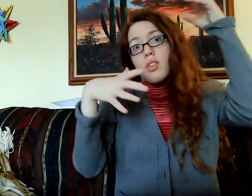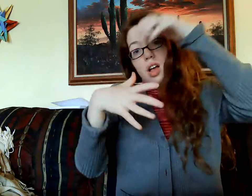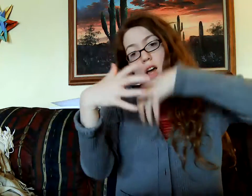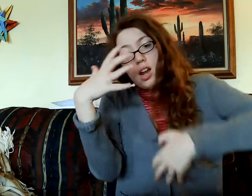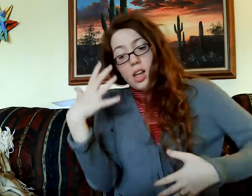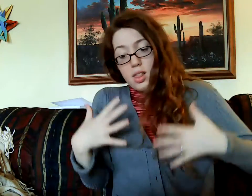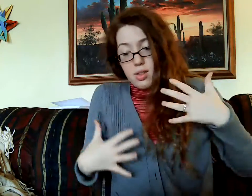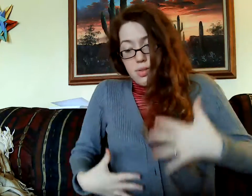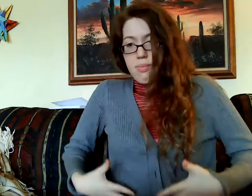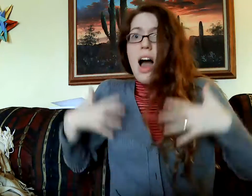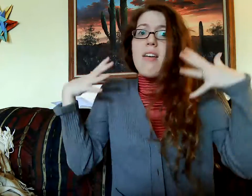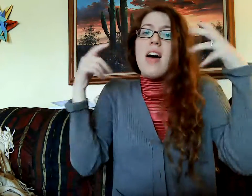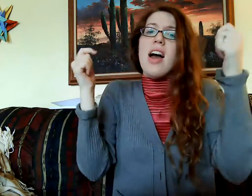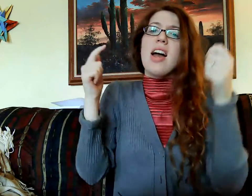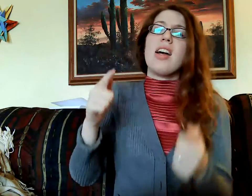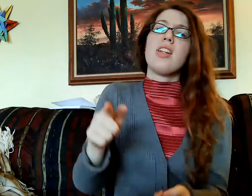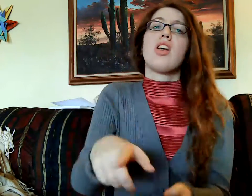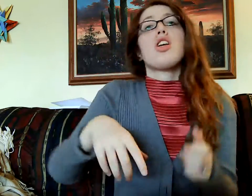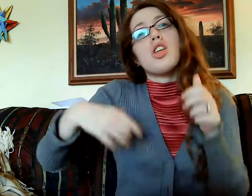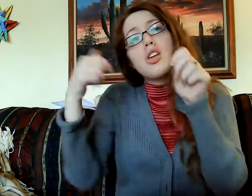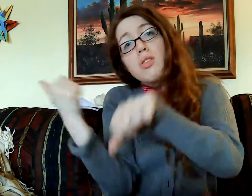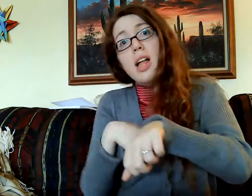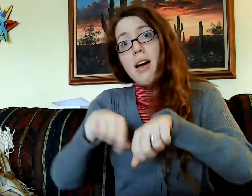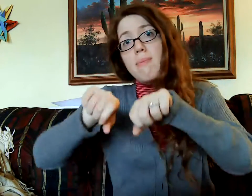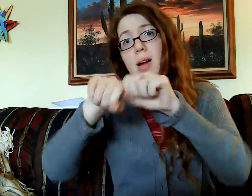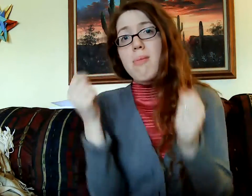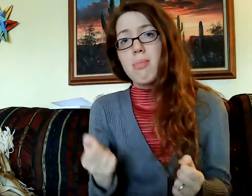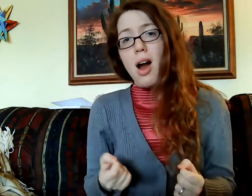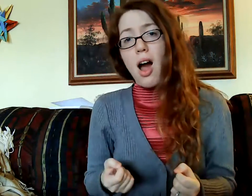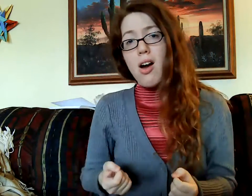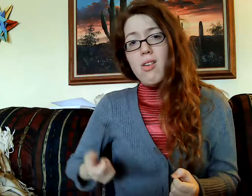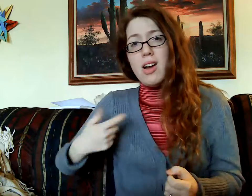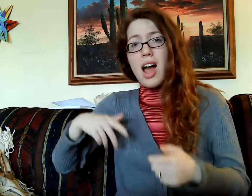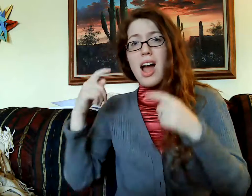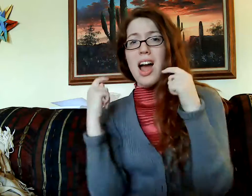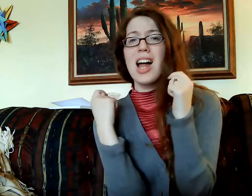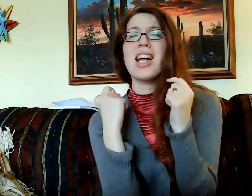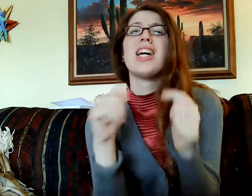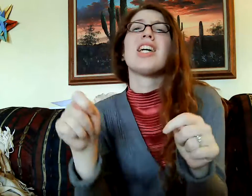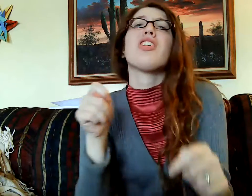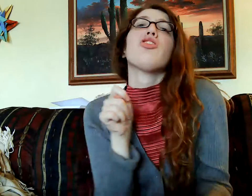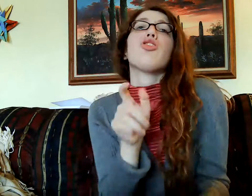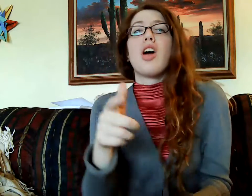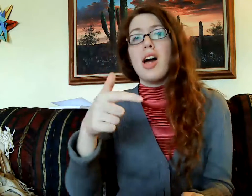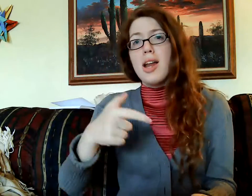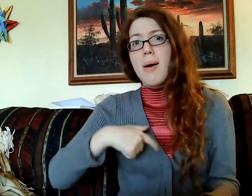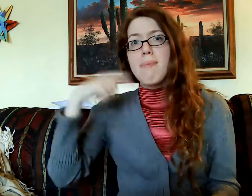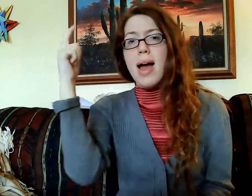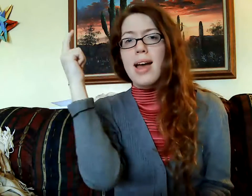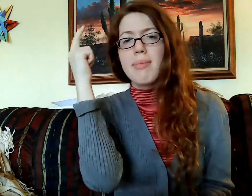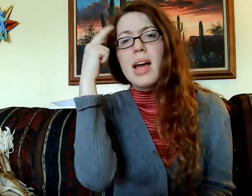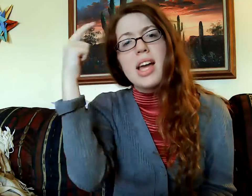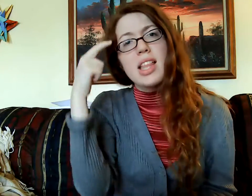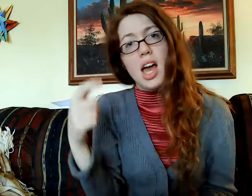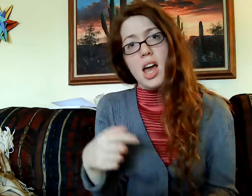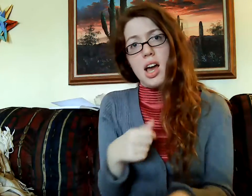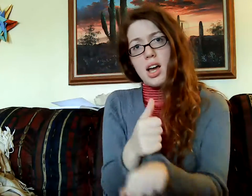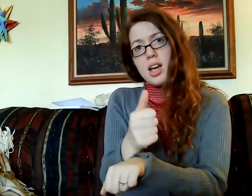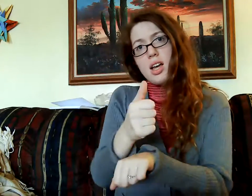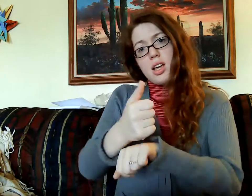YOU FLOOD IN MY BODY, YOU LEFT ME BROKEN. YOU TRY MAKE (CAUSE) ME THINK, BLAME